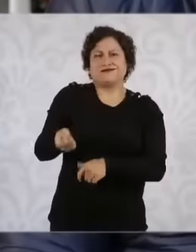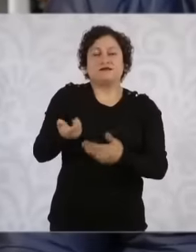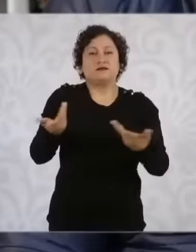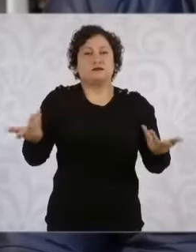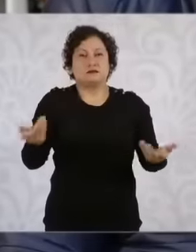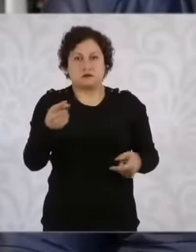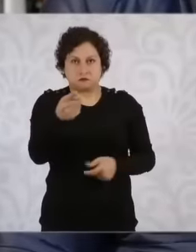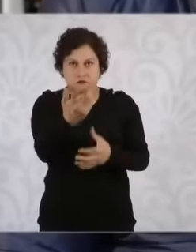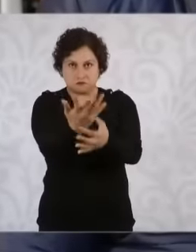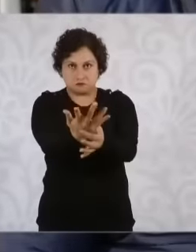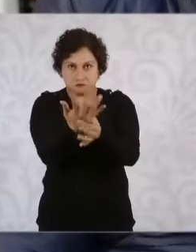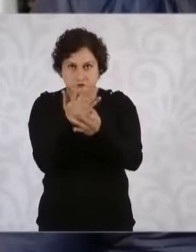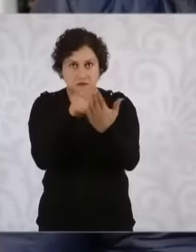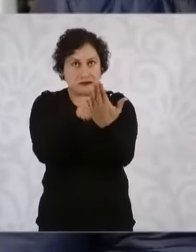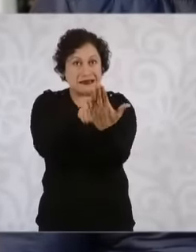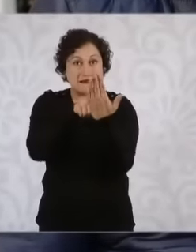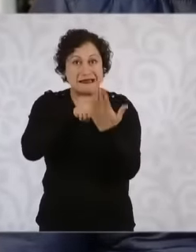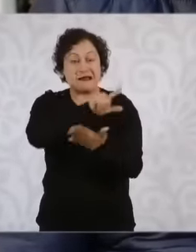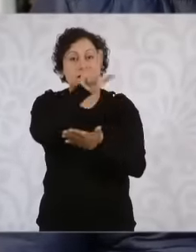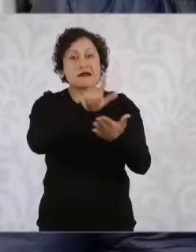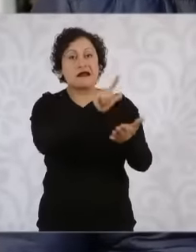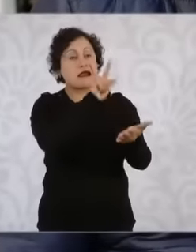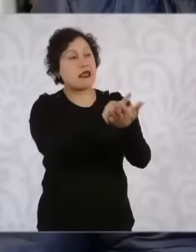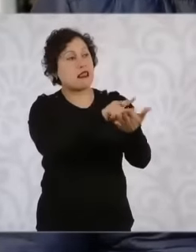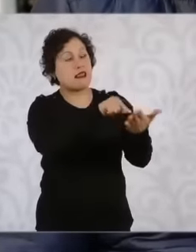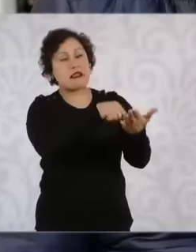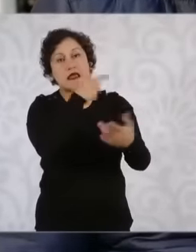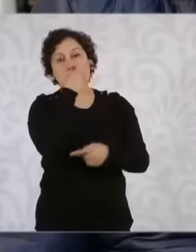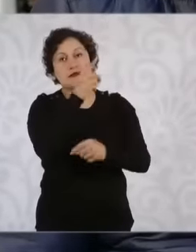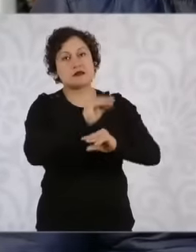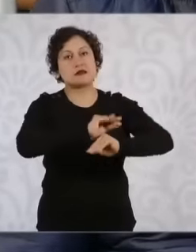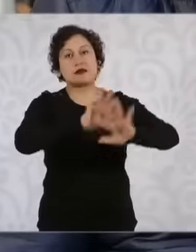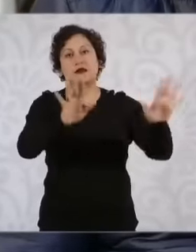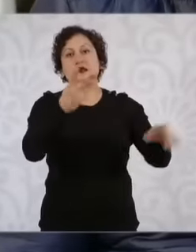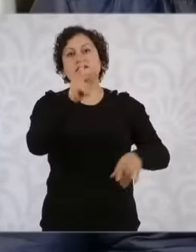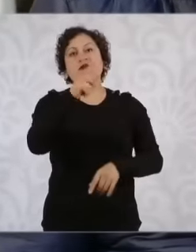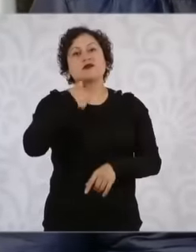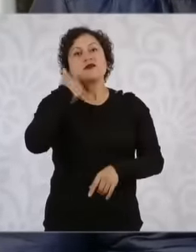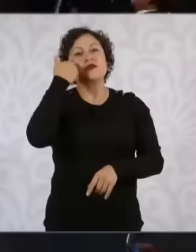clear, but nevertheless, we would like it to come out of the voice of one A jurist who can comment on this